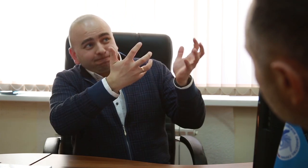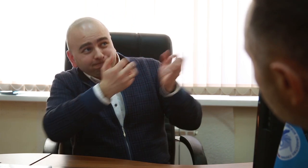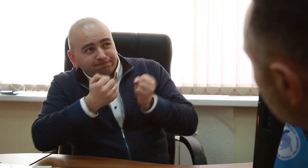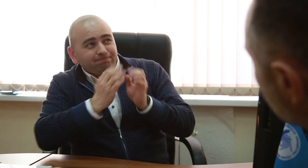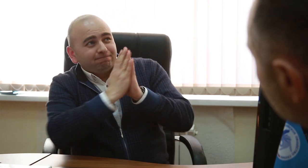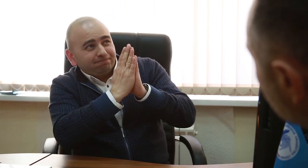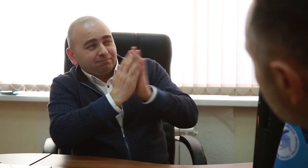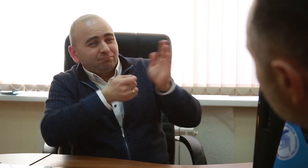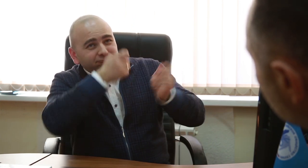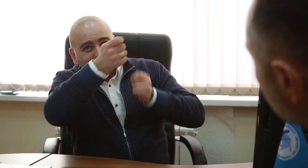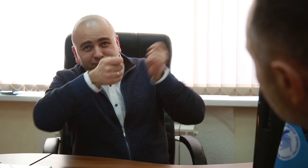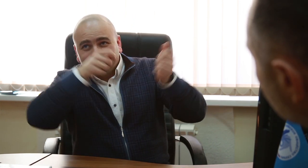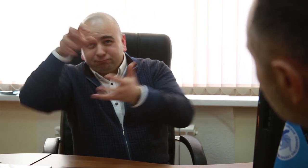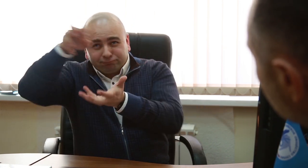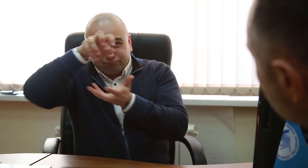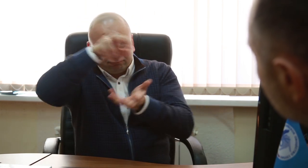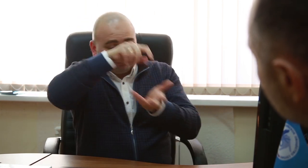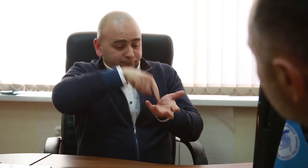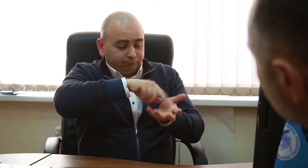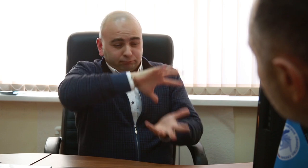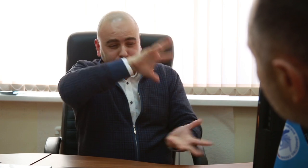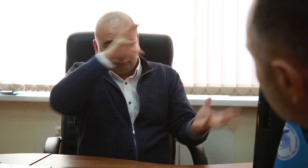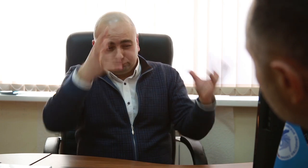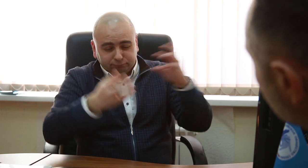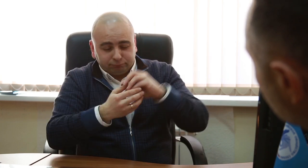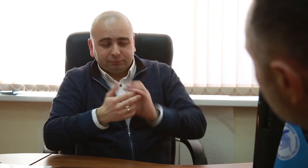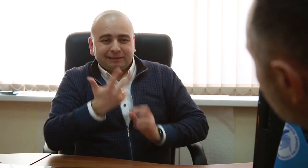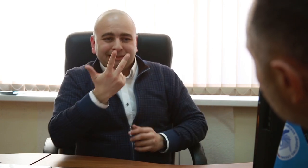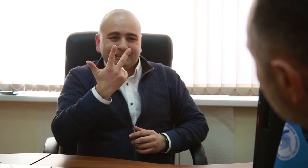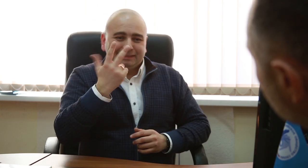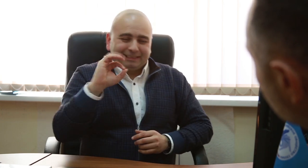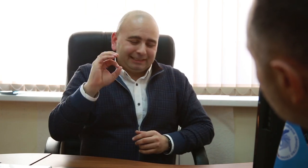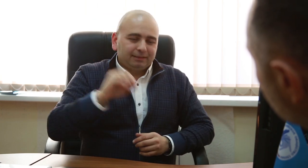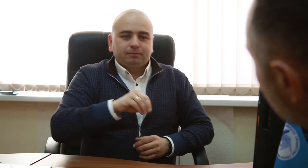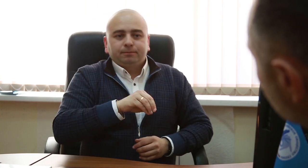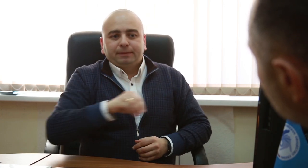I have submitted many grant proposals and received grants totaling 30,000,000 rubles.